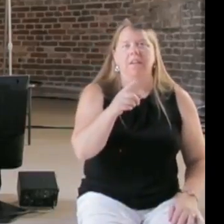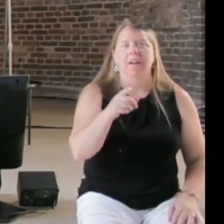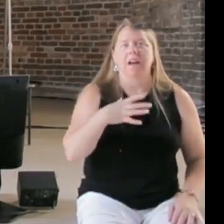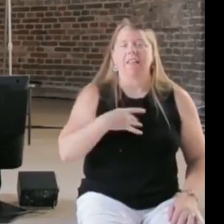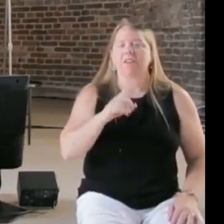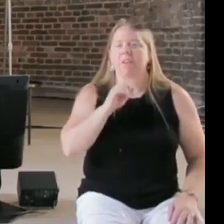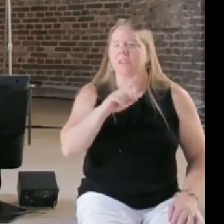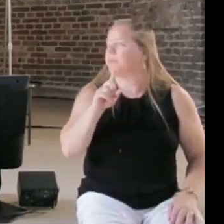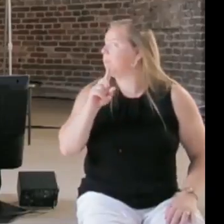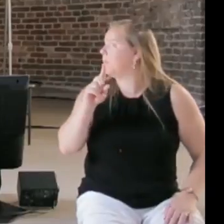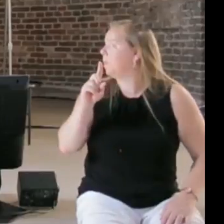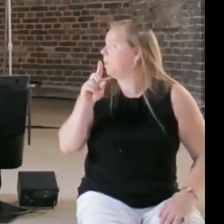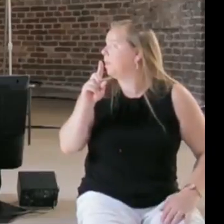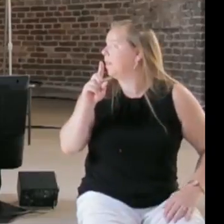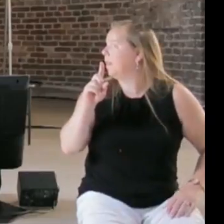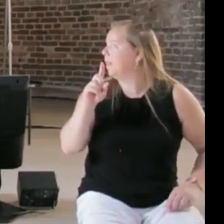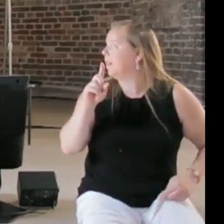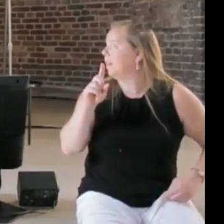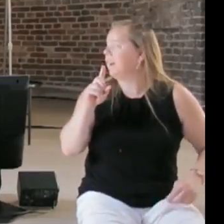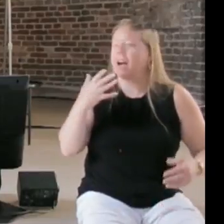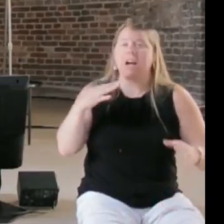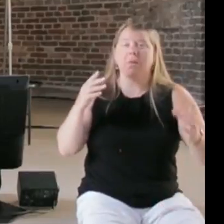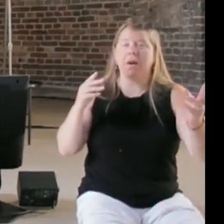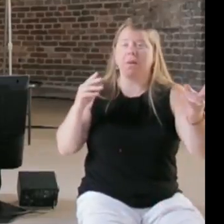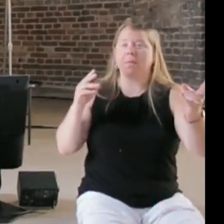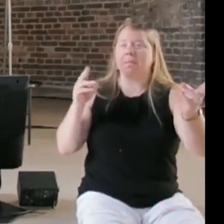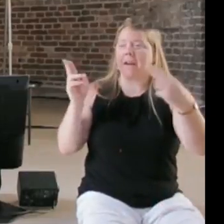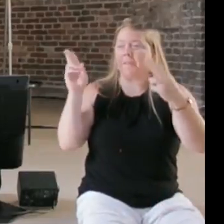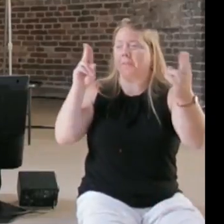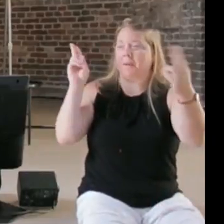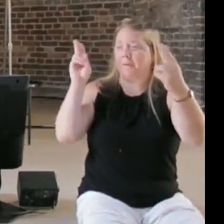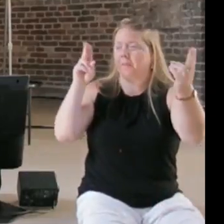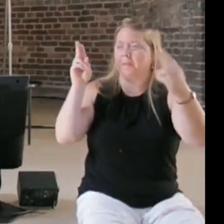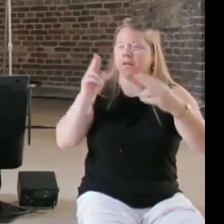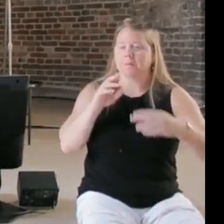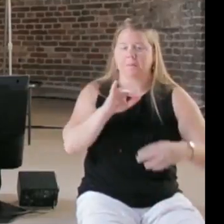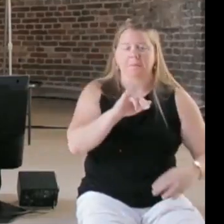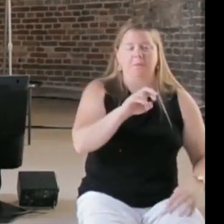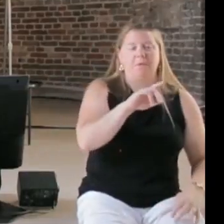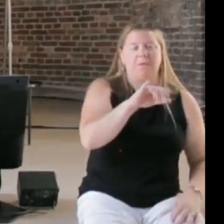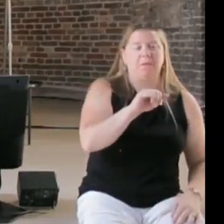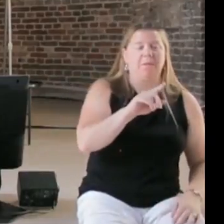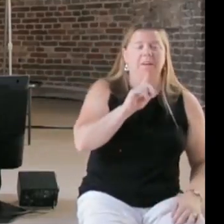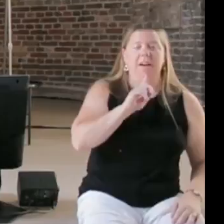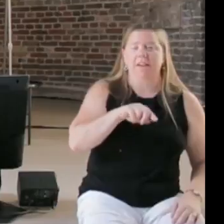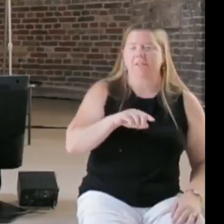Just hold one one second, I don't wanna make it back and forth, Julia wants to get in, maybe she'll broaden the conversation, give her a second.